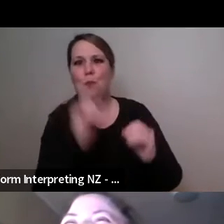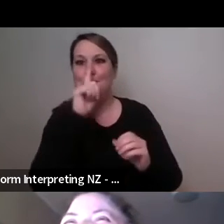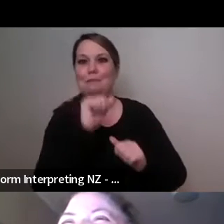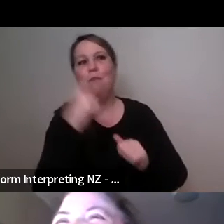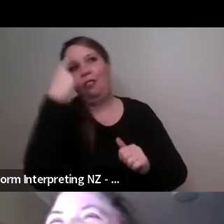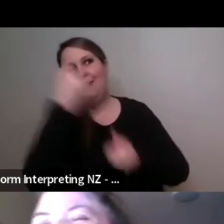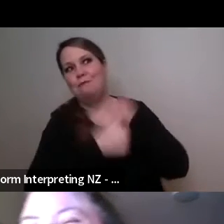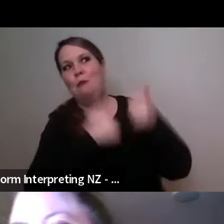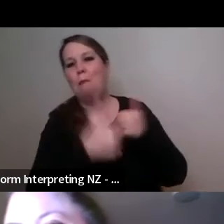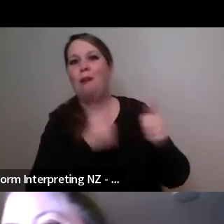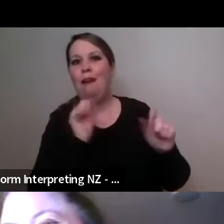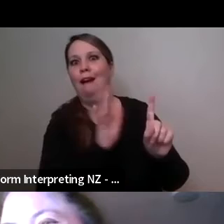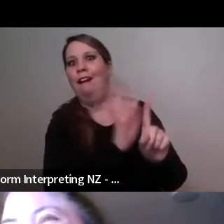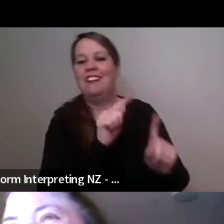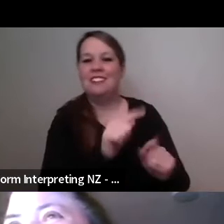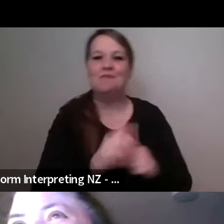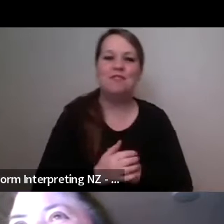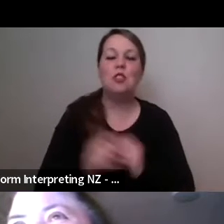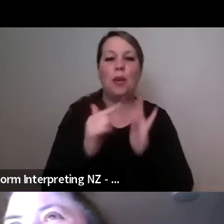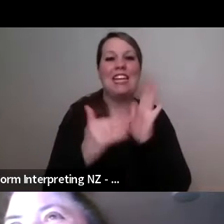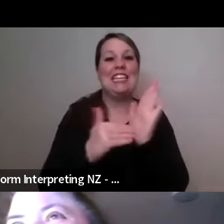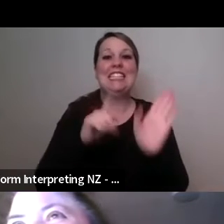So the first question is actually four questions.